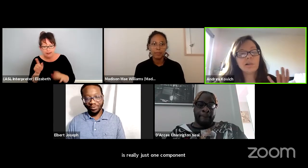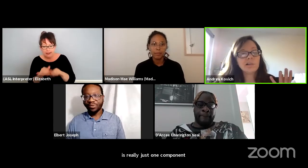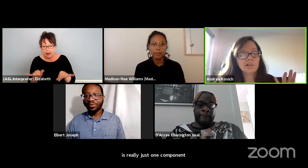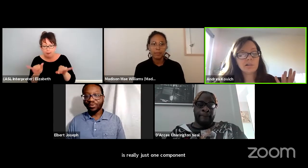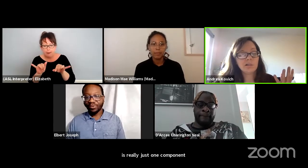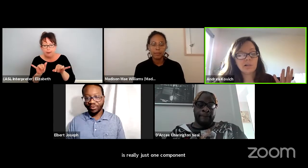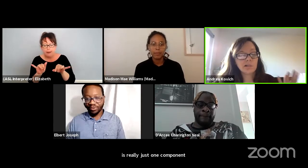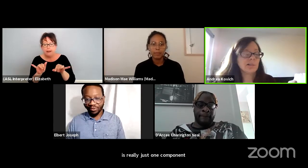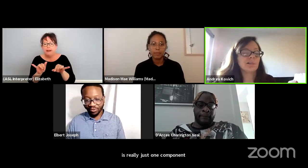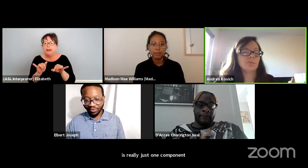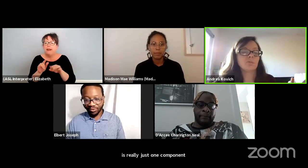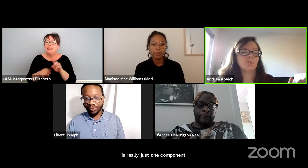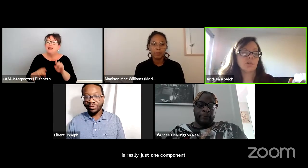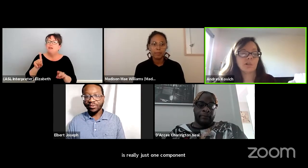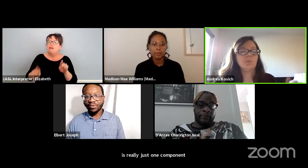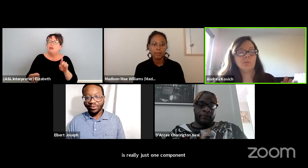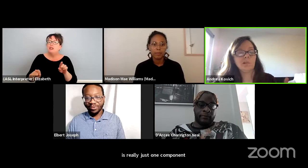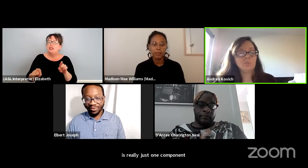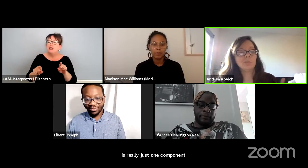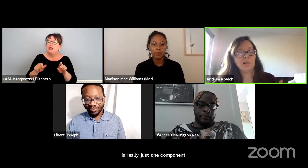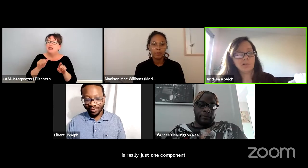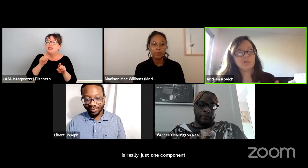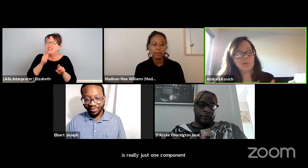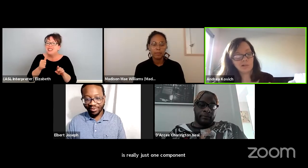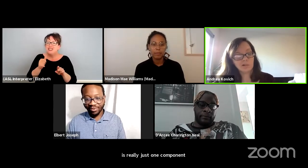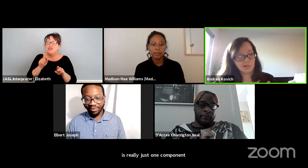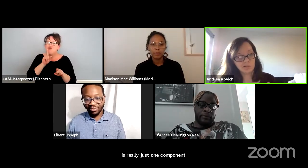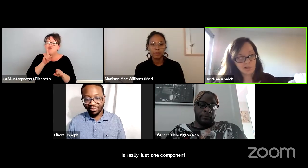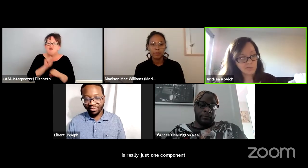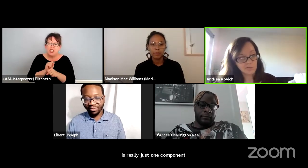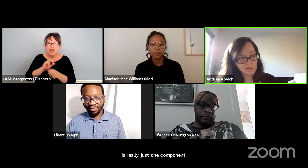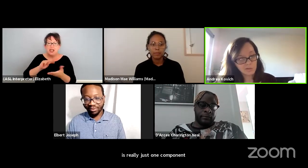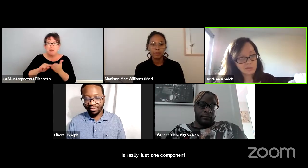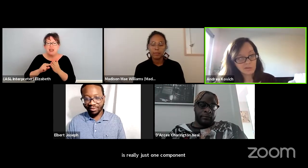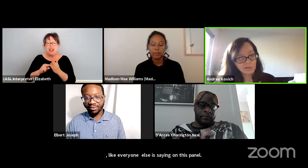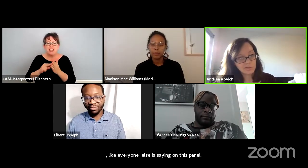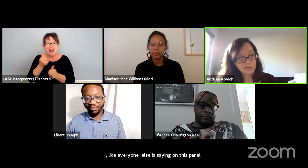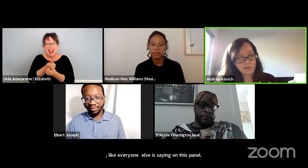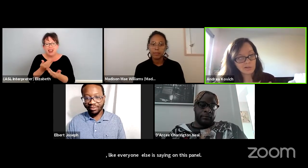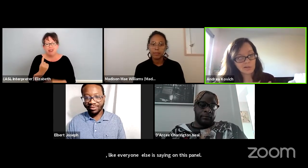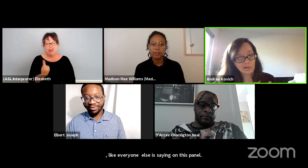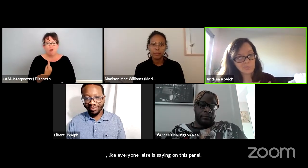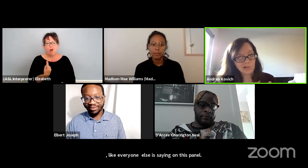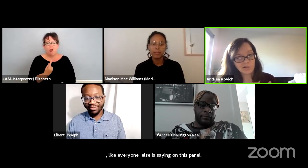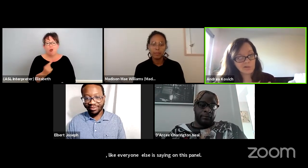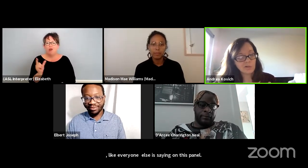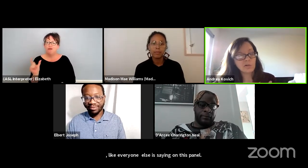It doesn't really mean much by itself. I mean,